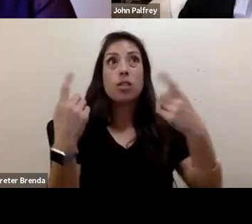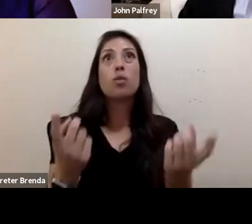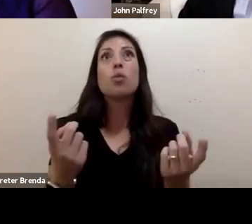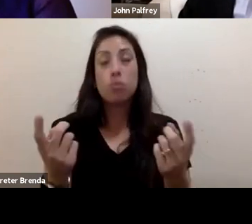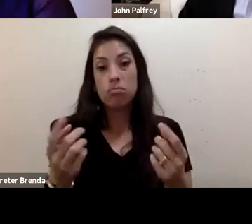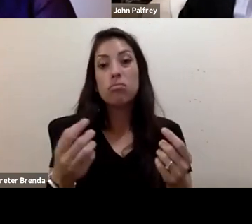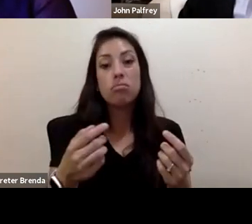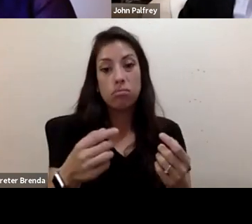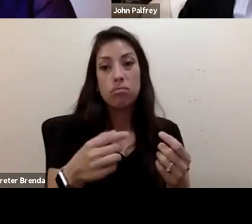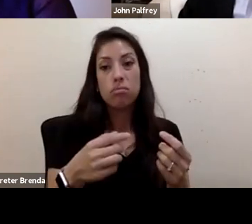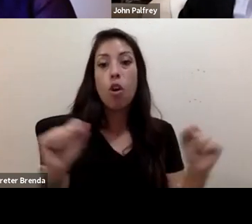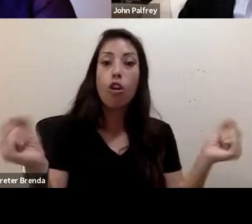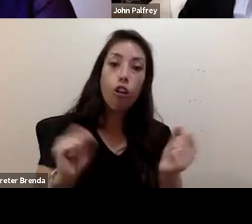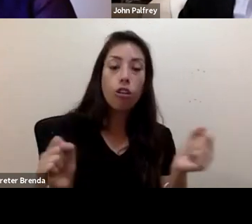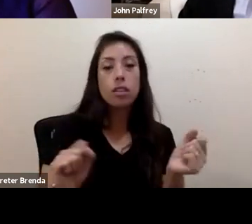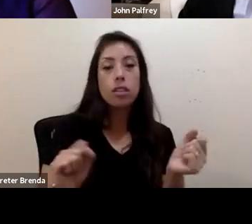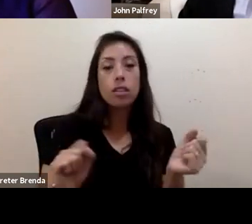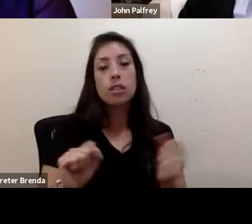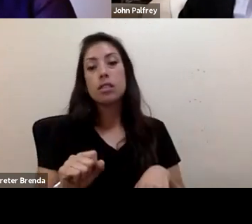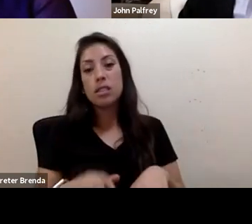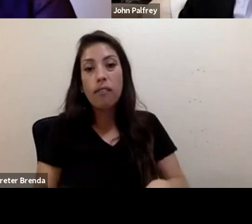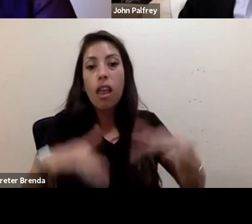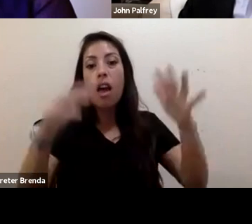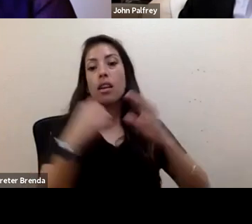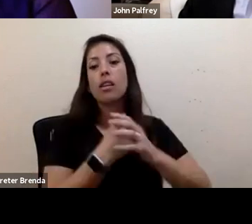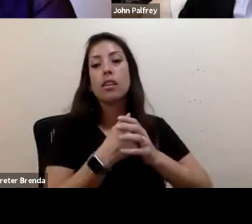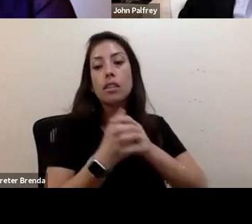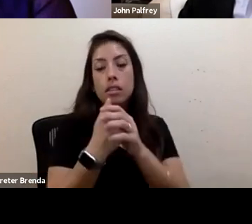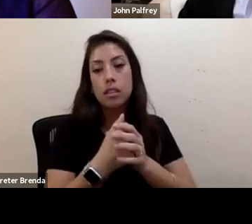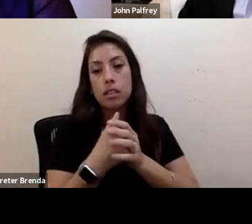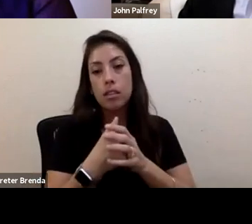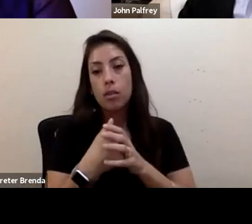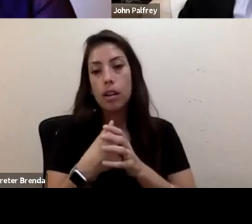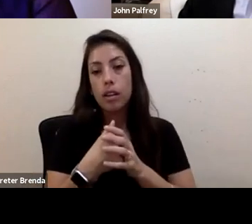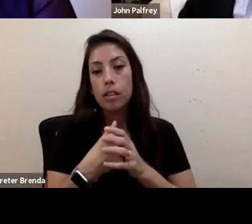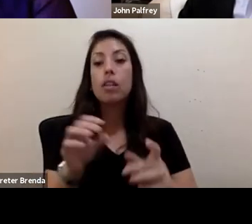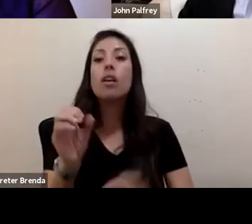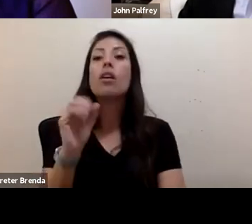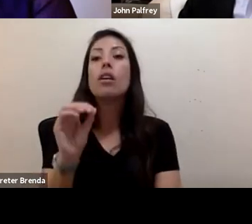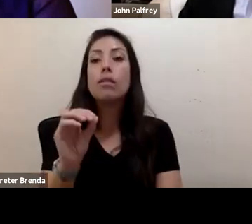we see this in flooding. And so, we have very real vulnerabilities